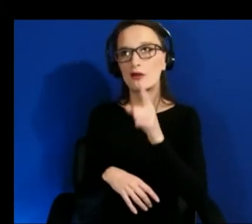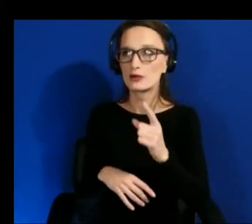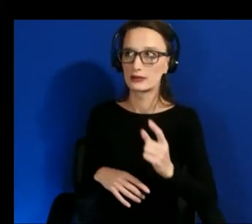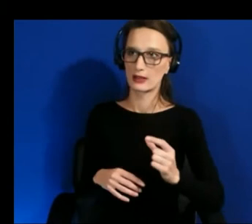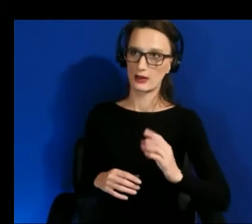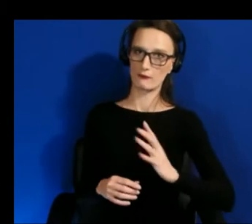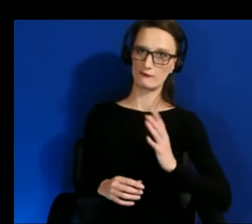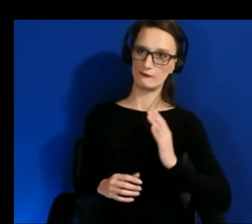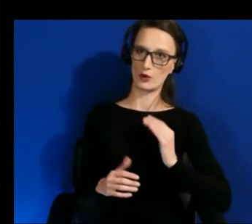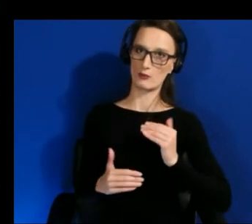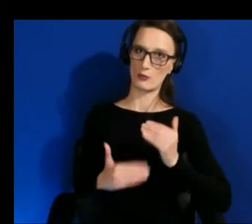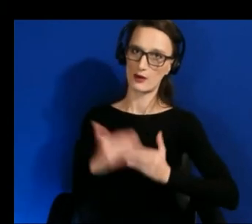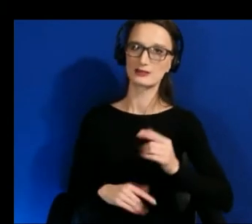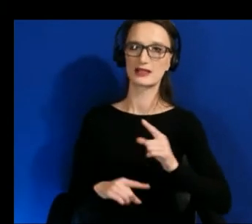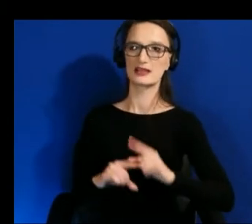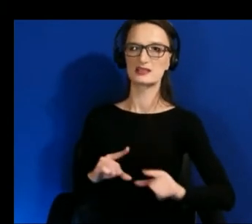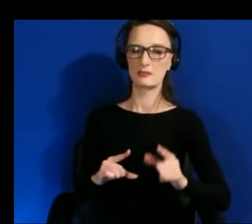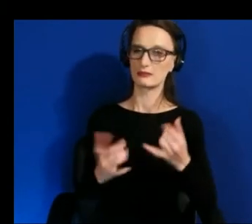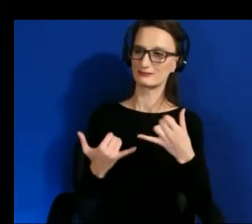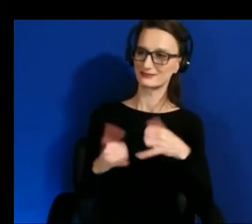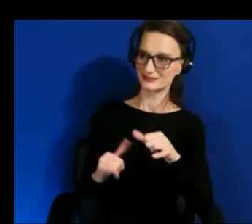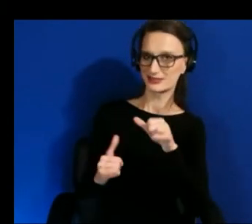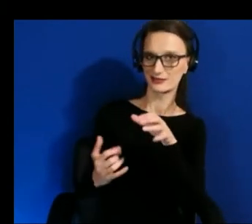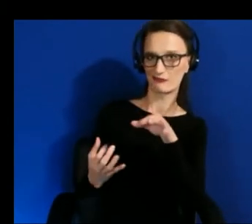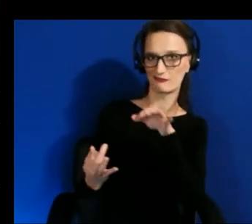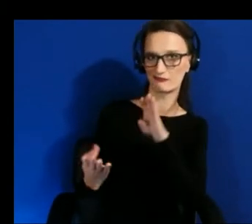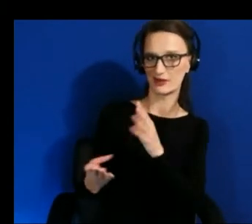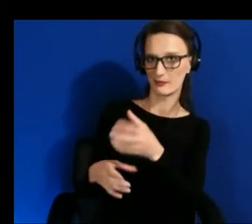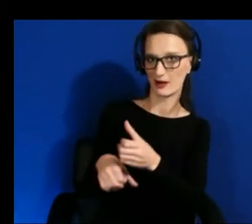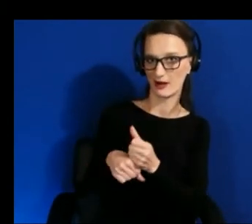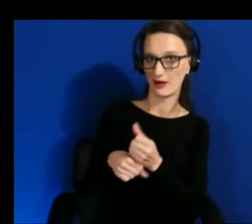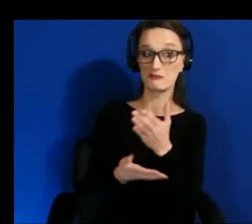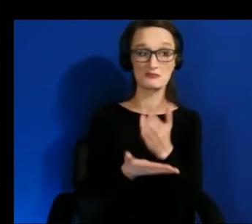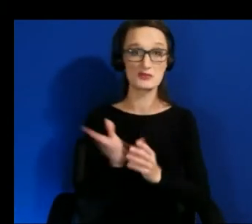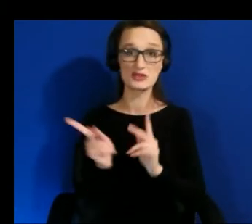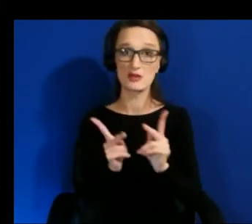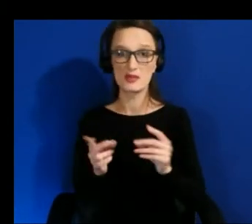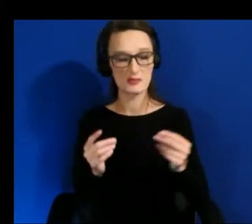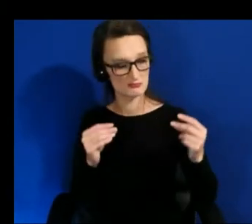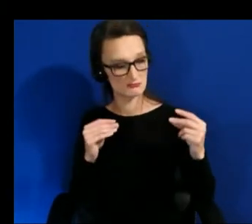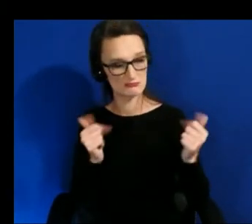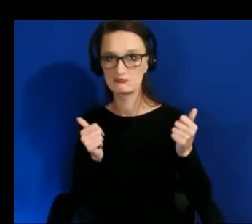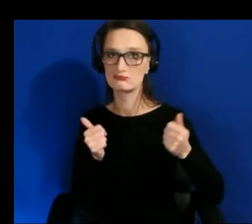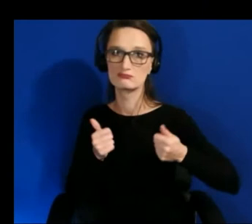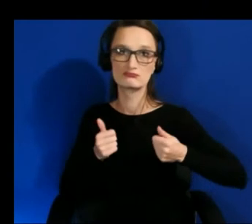because it was clear that some people got it right away good and others were not even sure